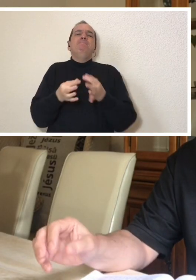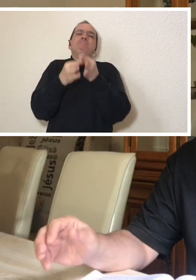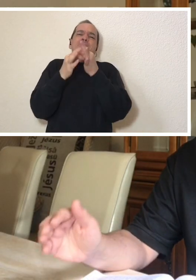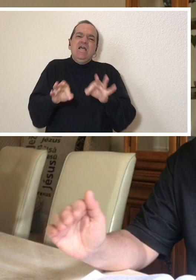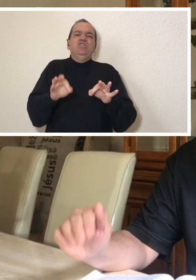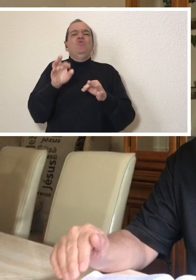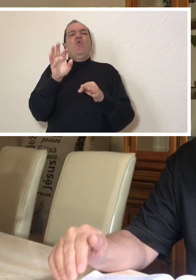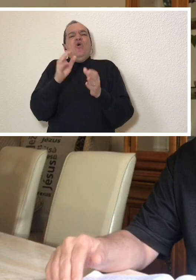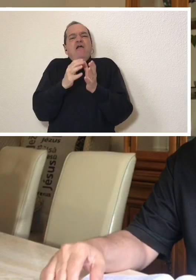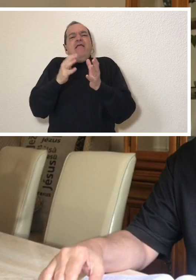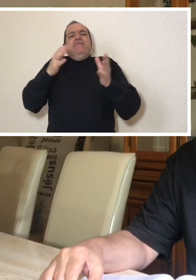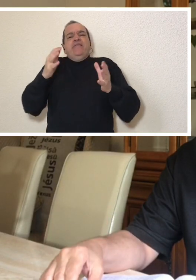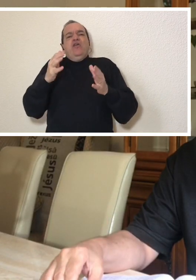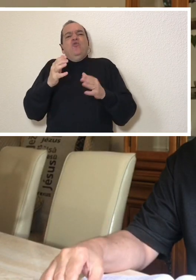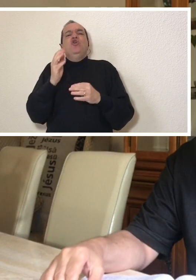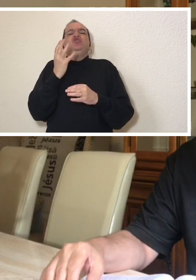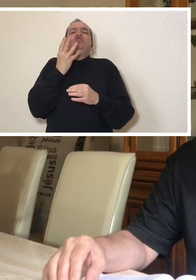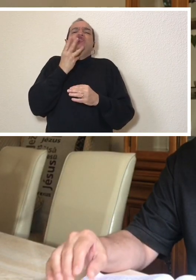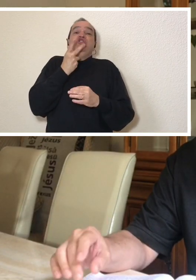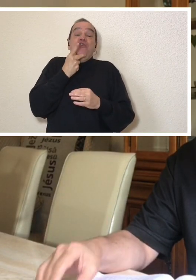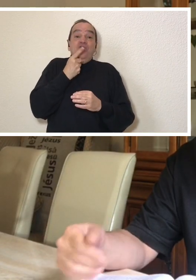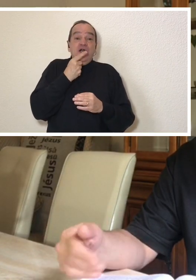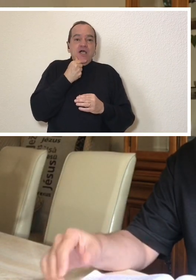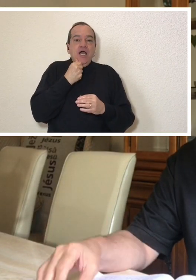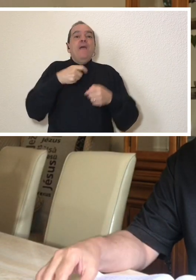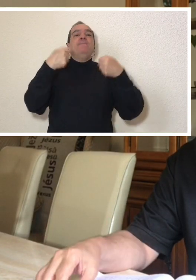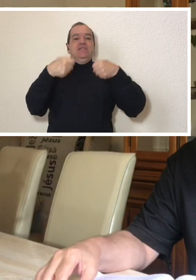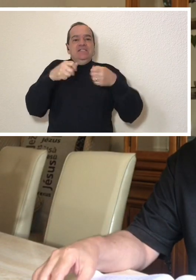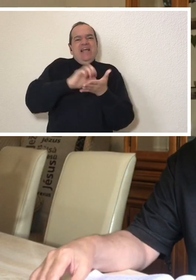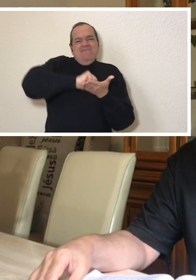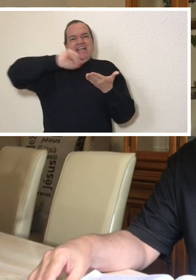and could cause me sudden death.